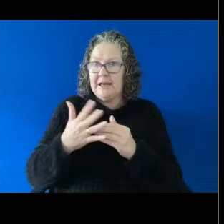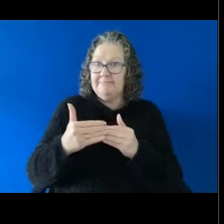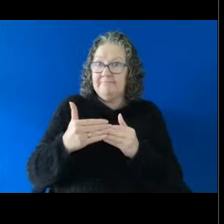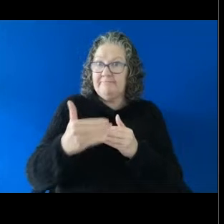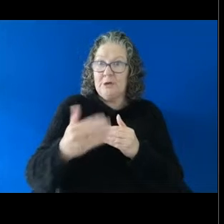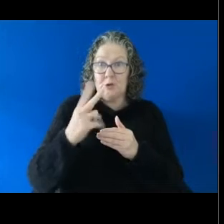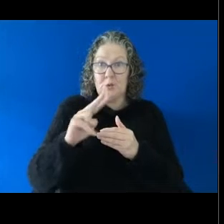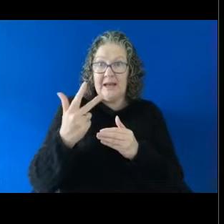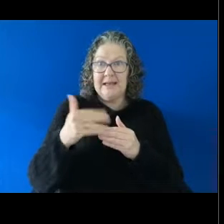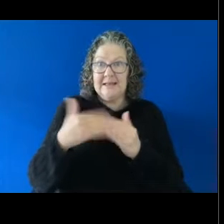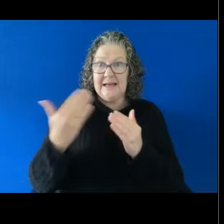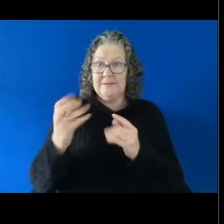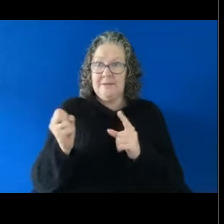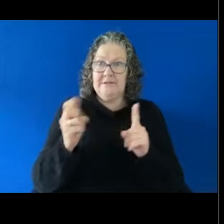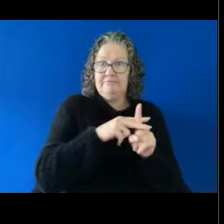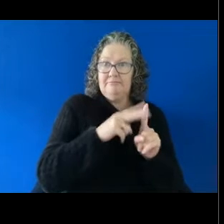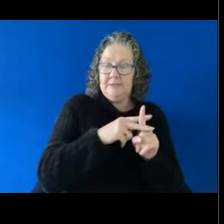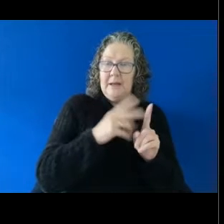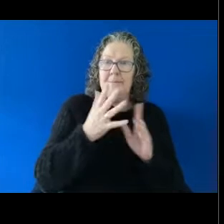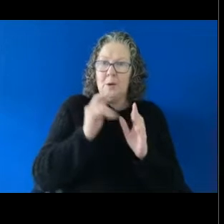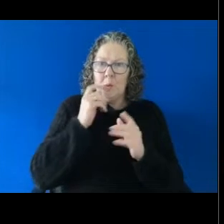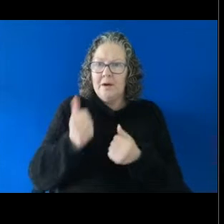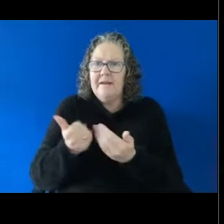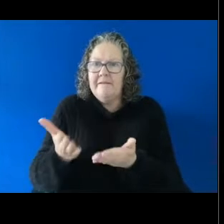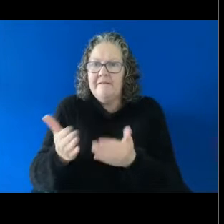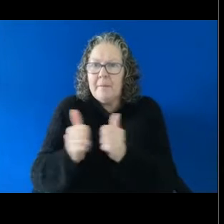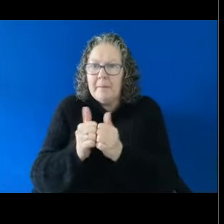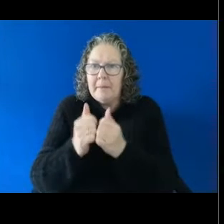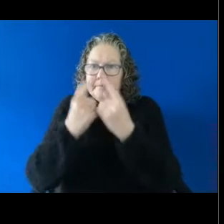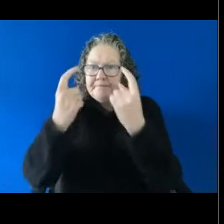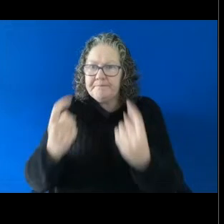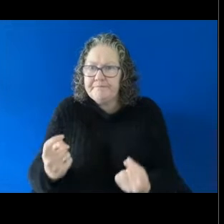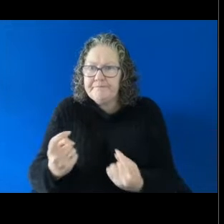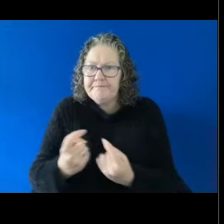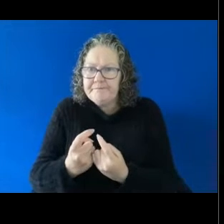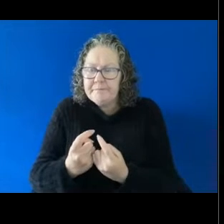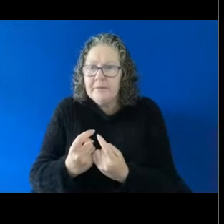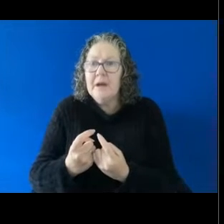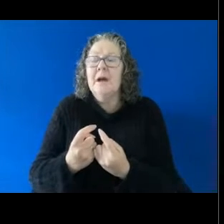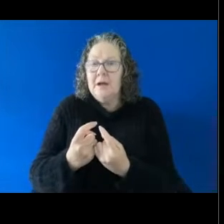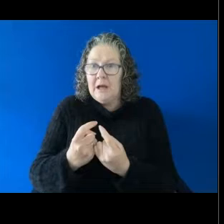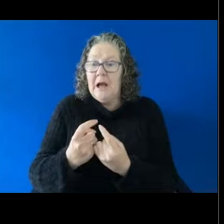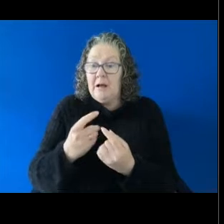document that's provided and - so from that you have 28 days to make that complaint.